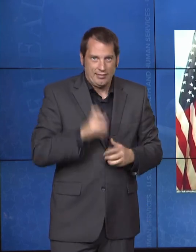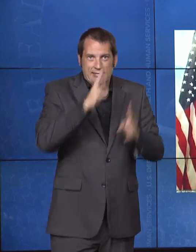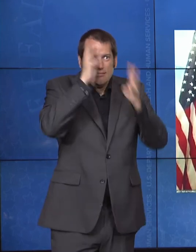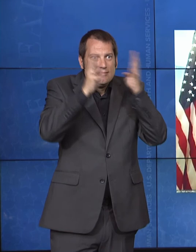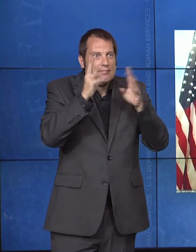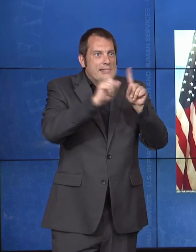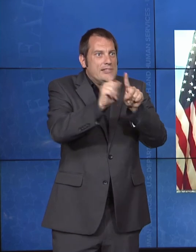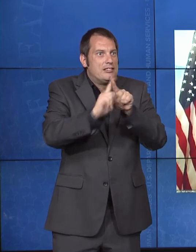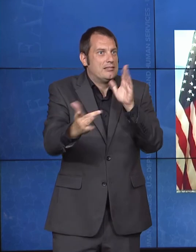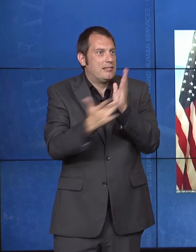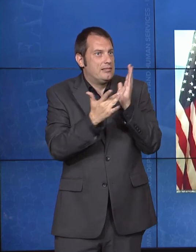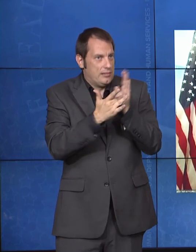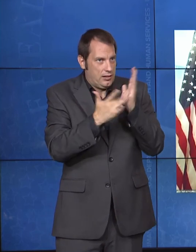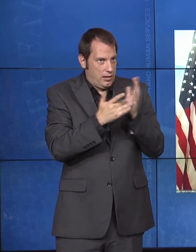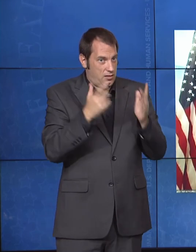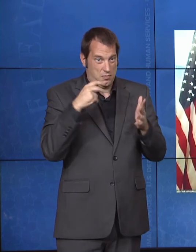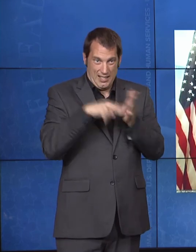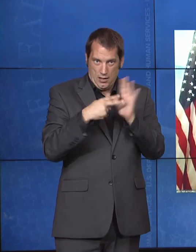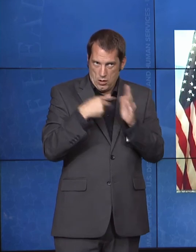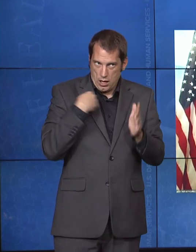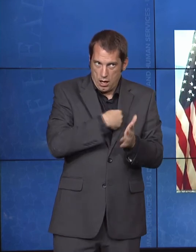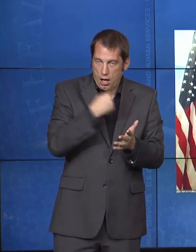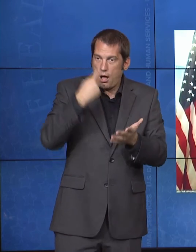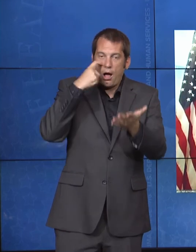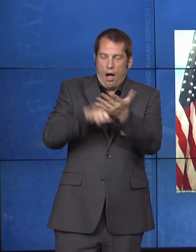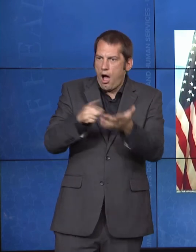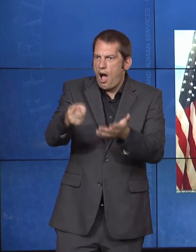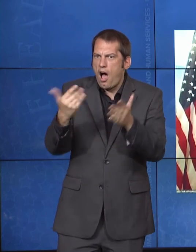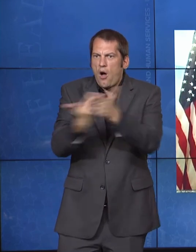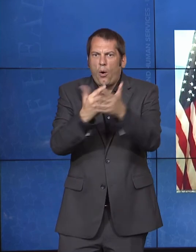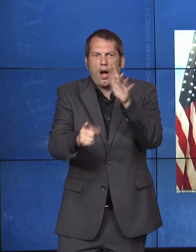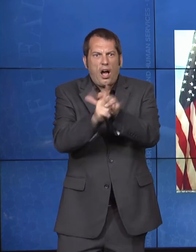And I'm really excited about what the future holds for delivering healthcare to all of